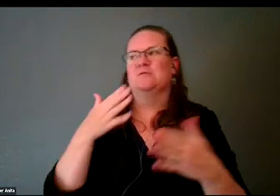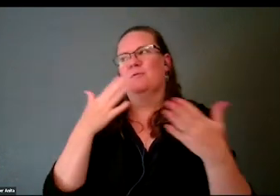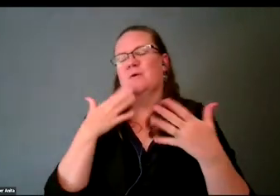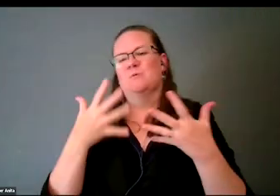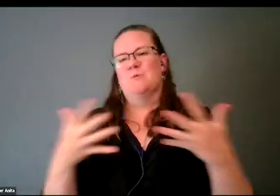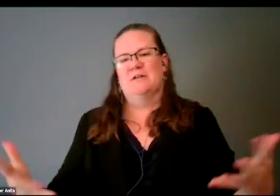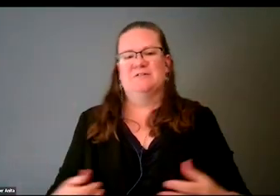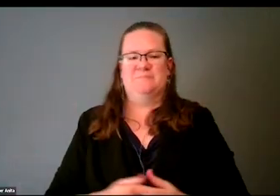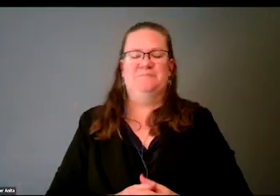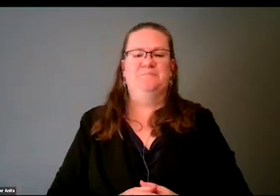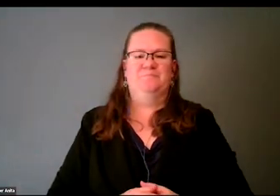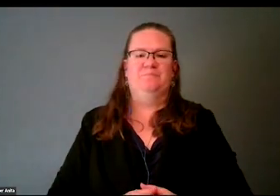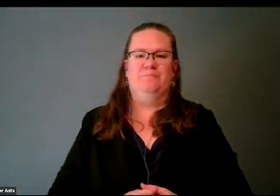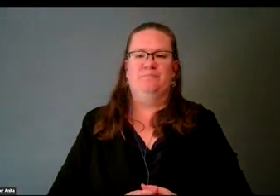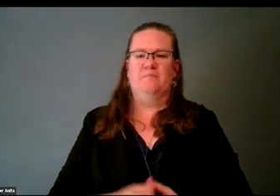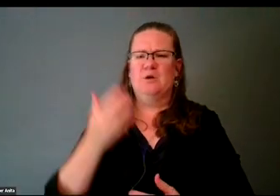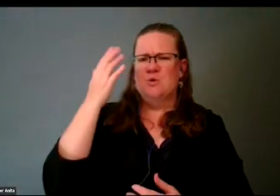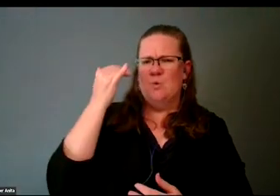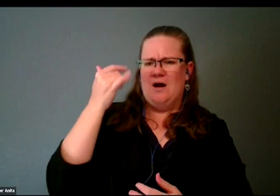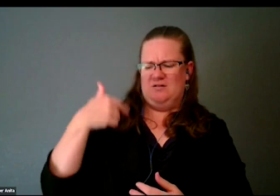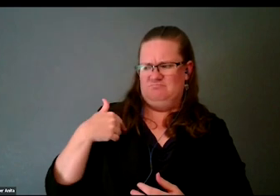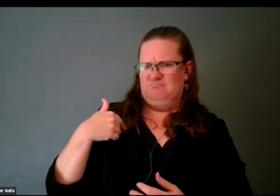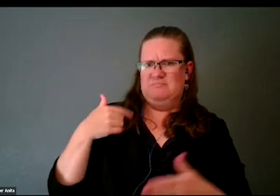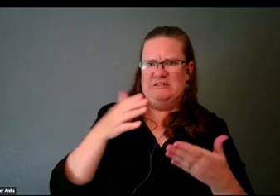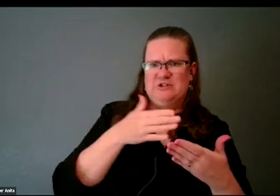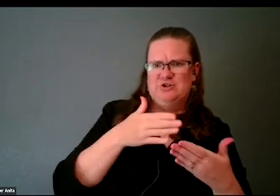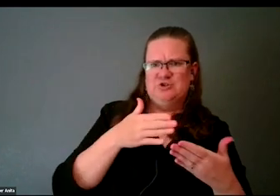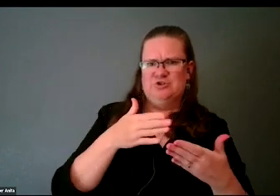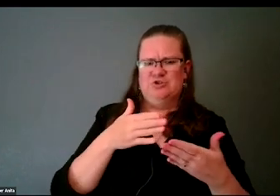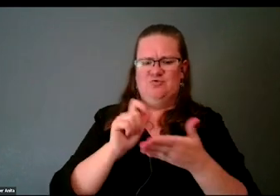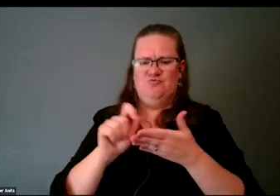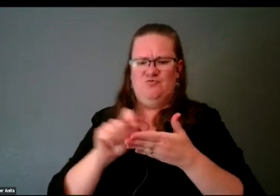Why is a singer-songwriter and actress